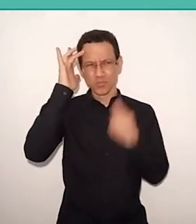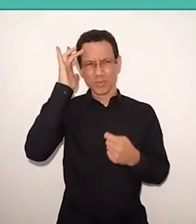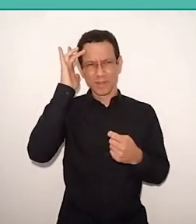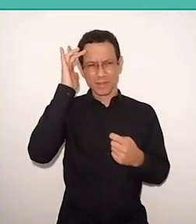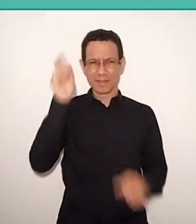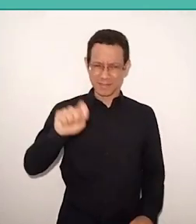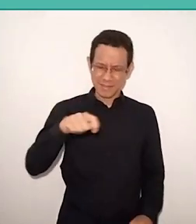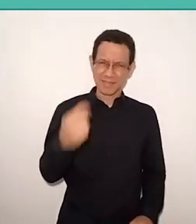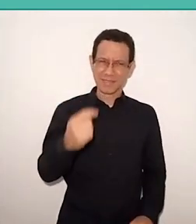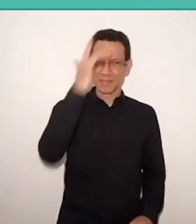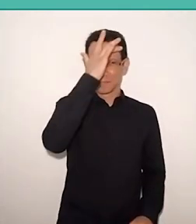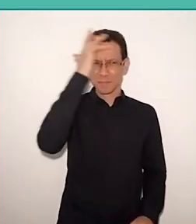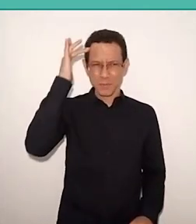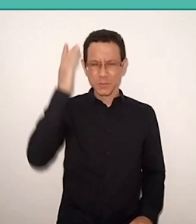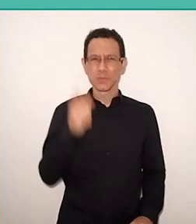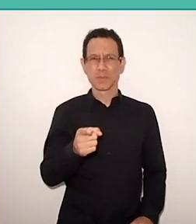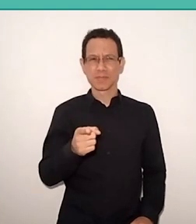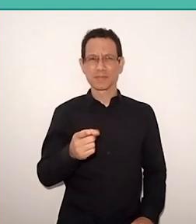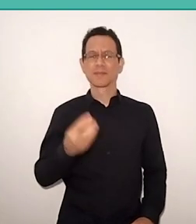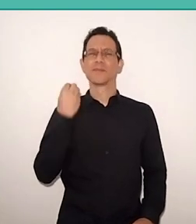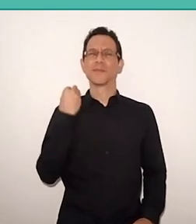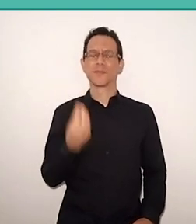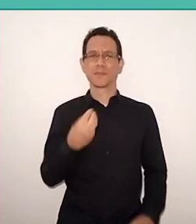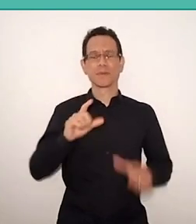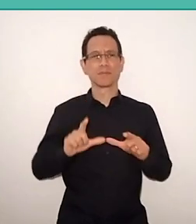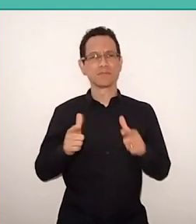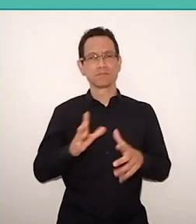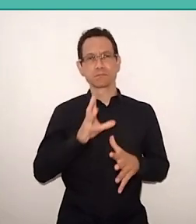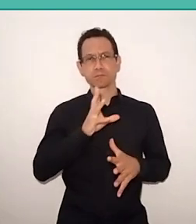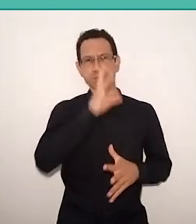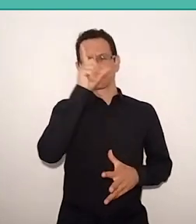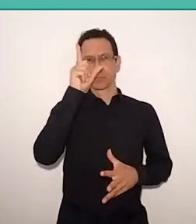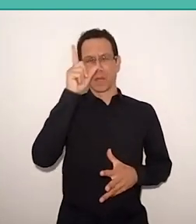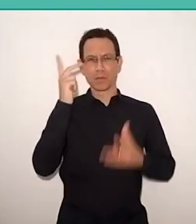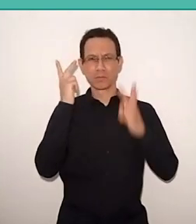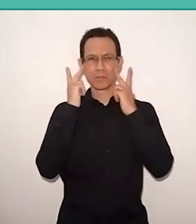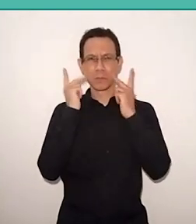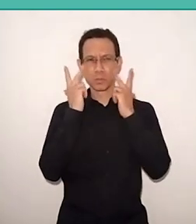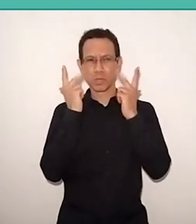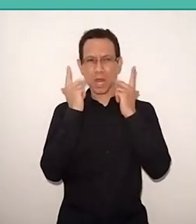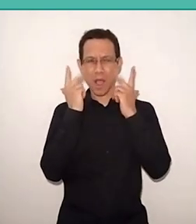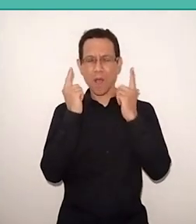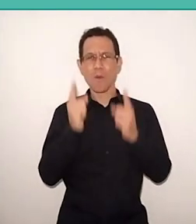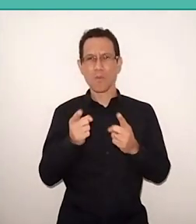take this kind of attitude as something natural?”. And then he asks: